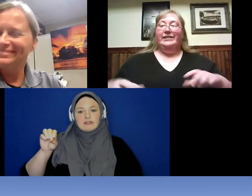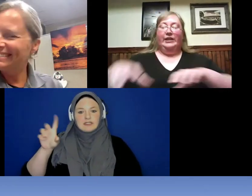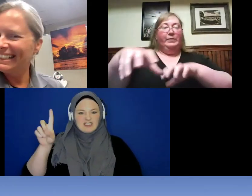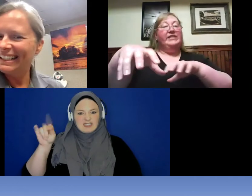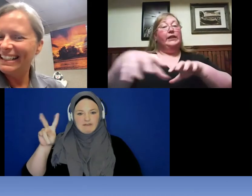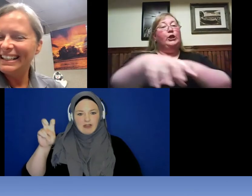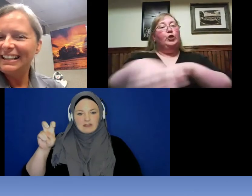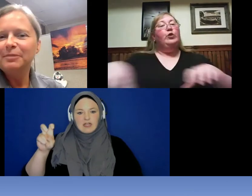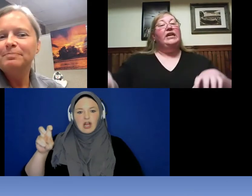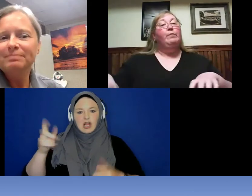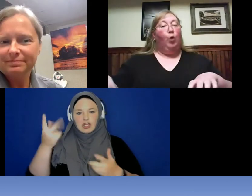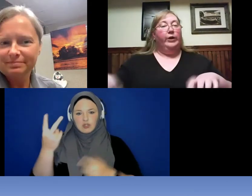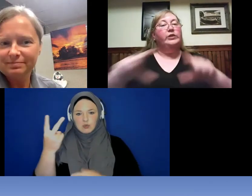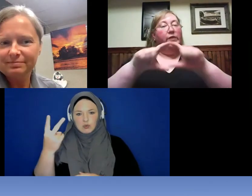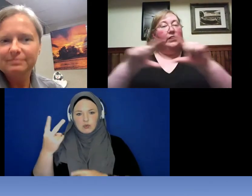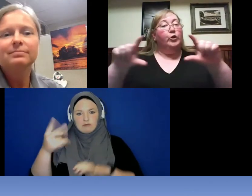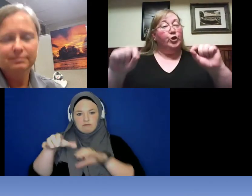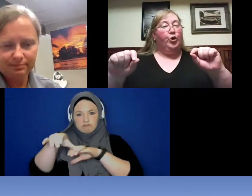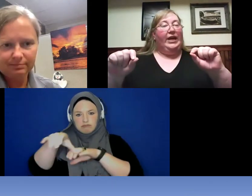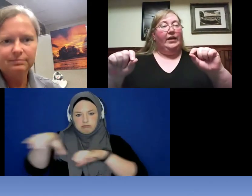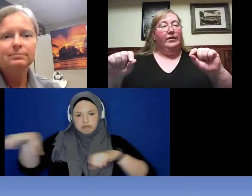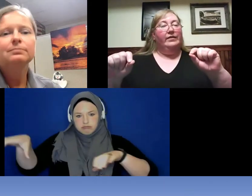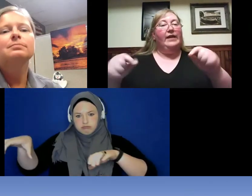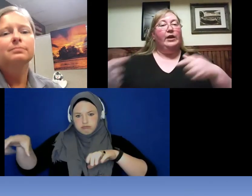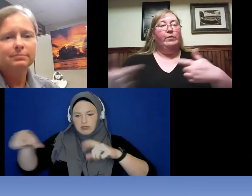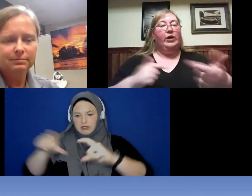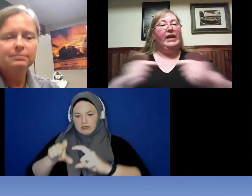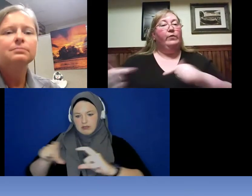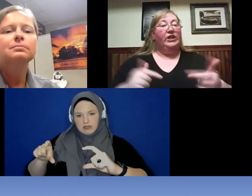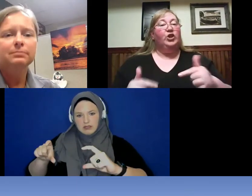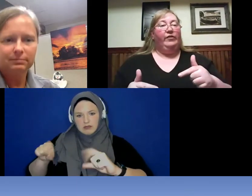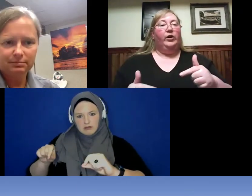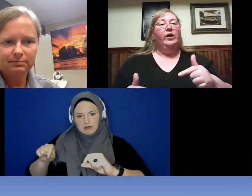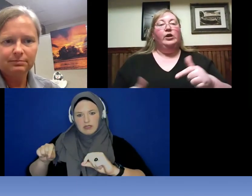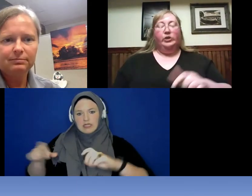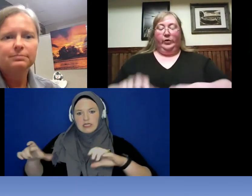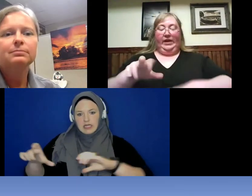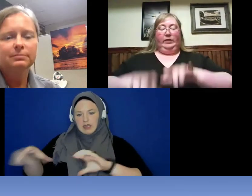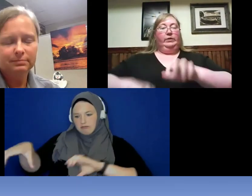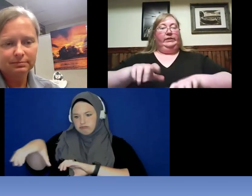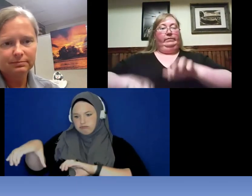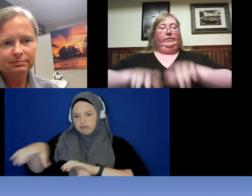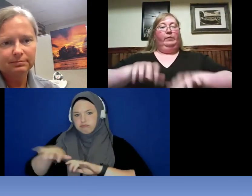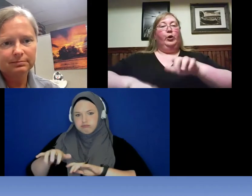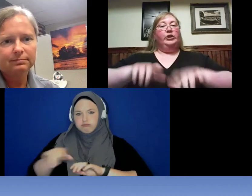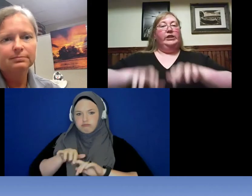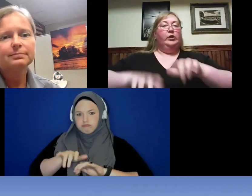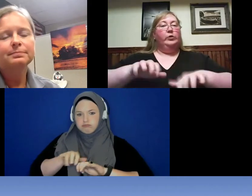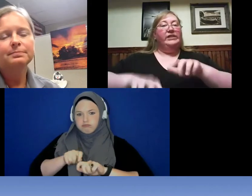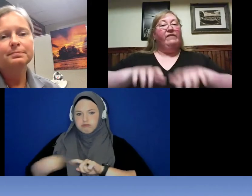it's basically two keyboards with a little screen that communicate with each other so the person who is deaf or